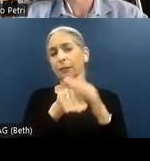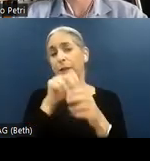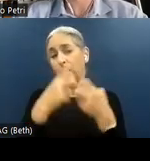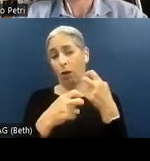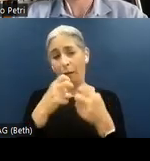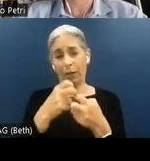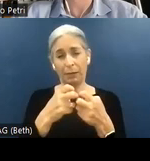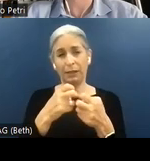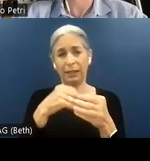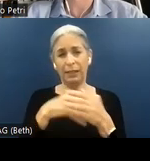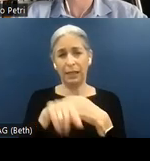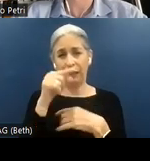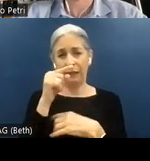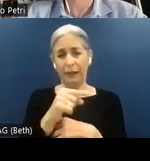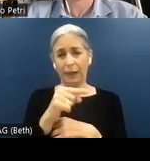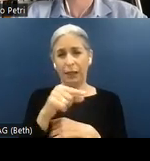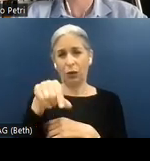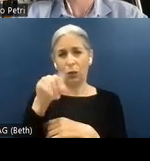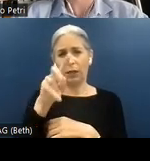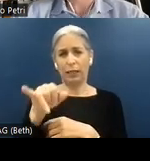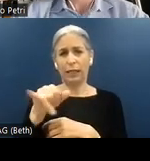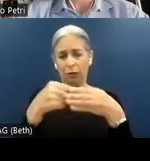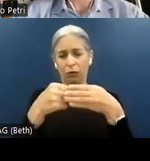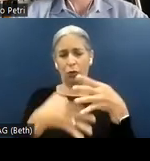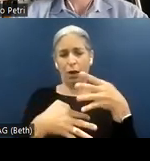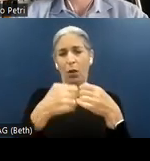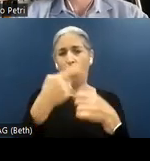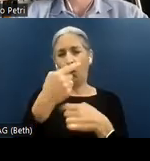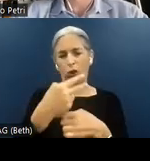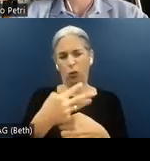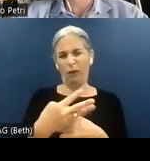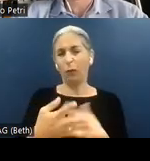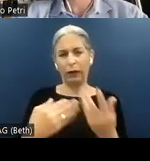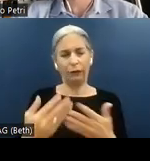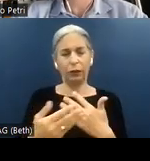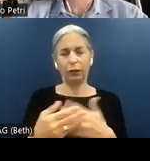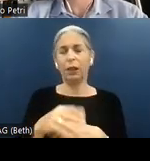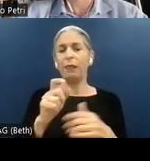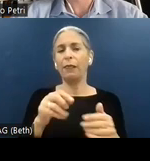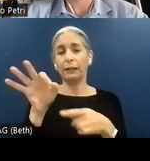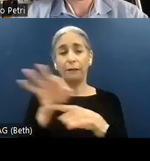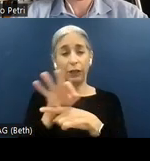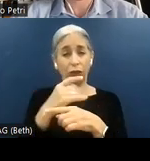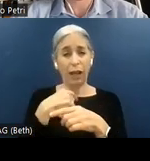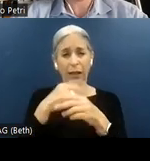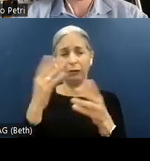in that case, the quantity drop-down. This feature provides a comprehensive visual representation